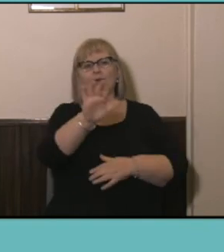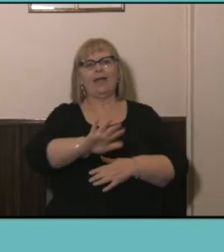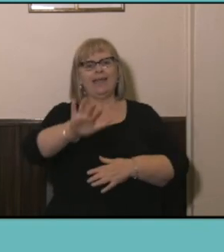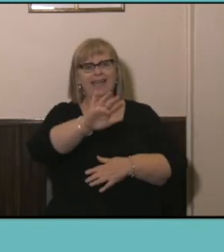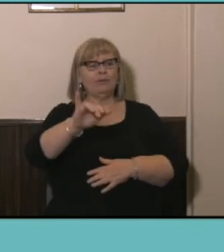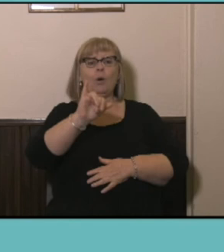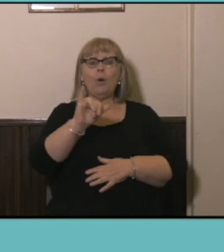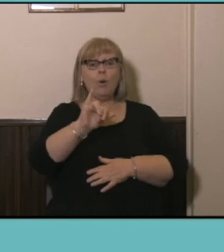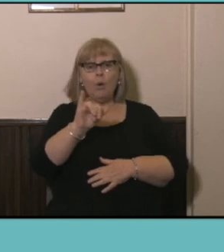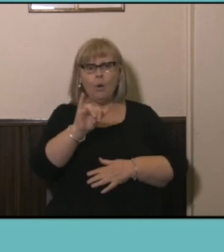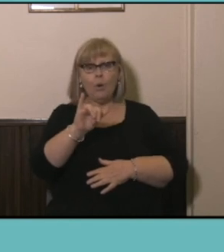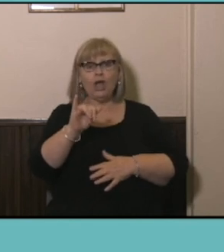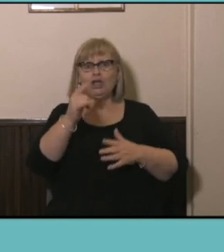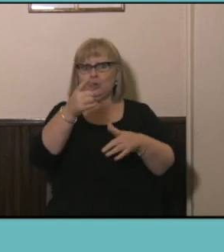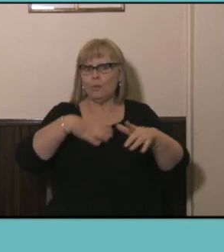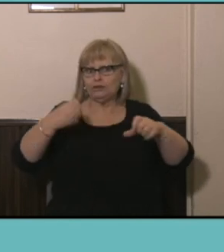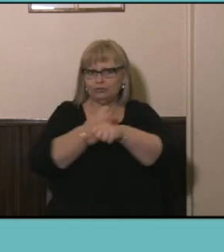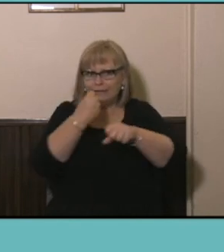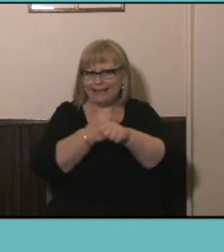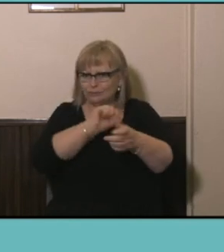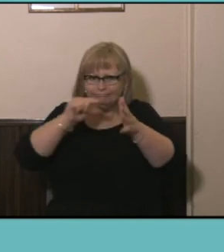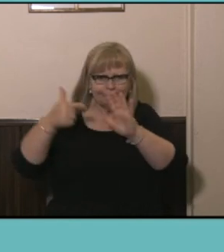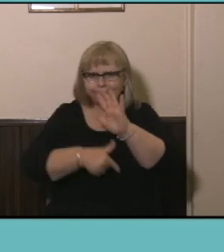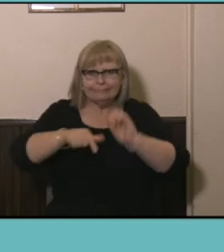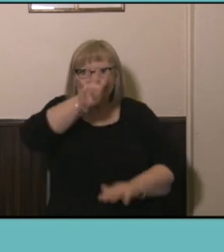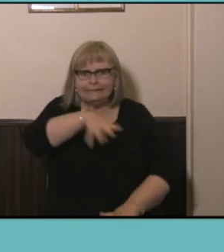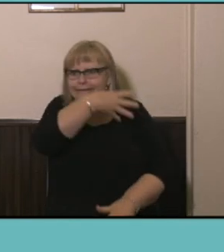to those who want to create their very own detailed tables and analysis we have